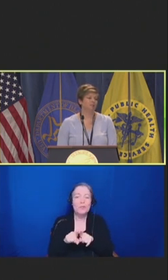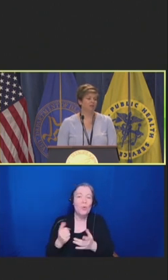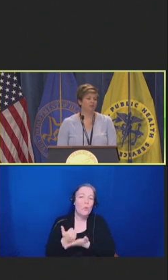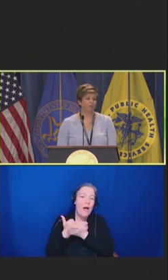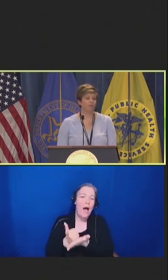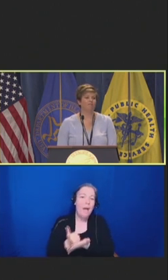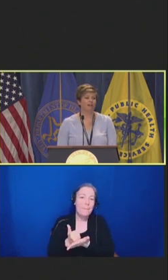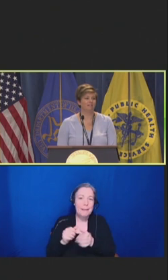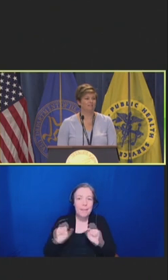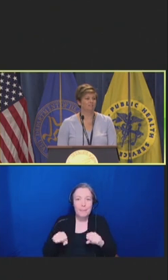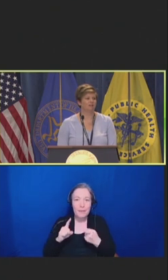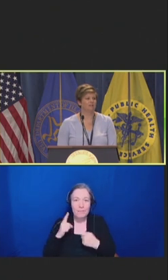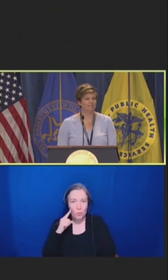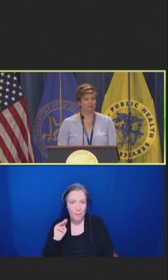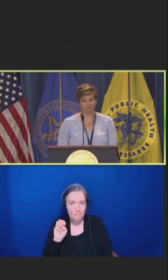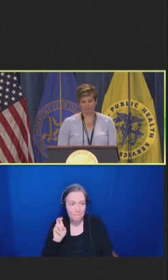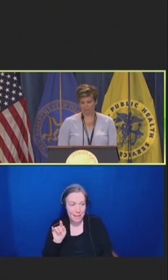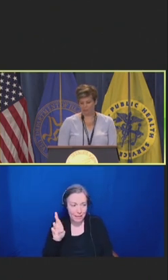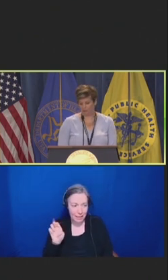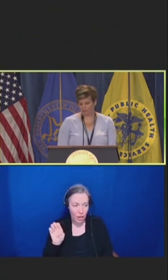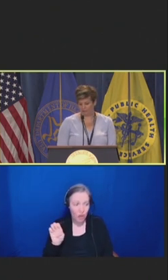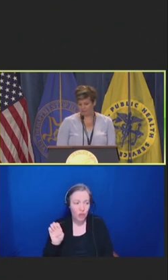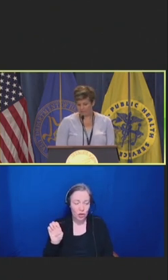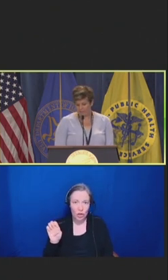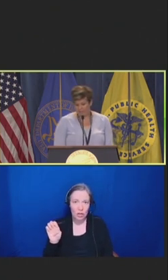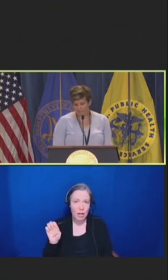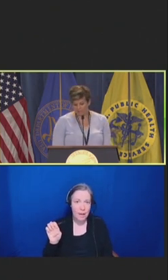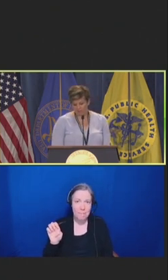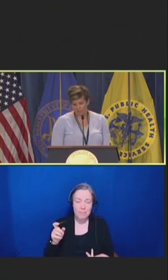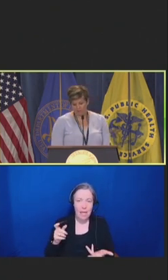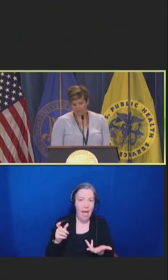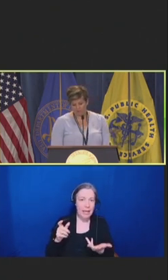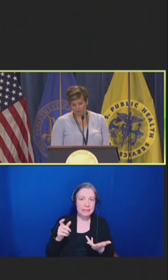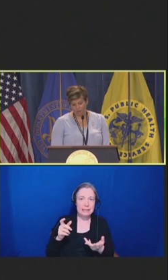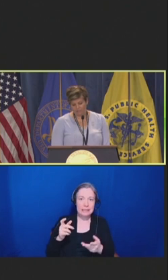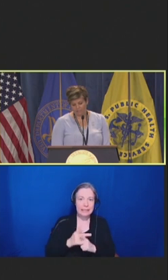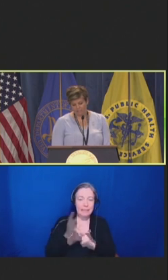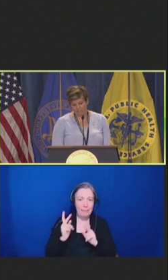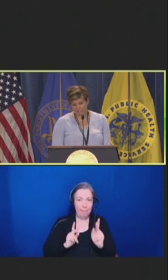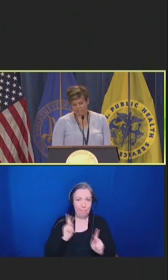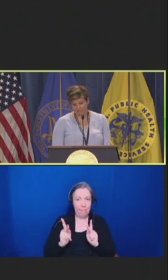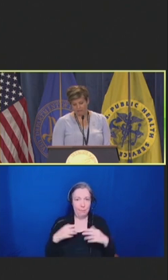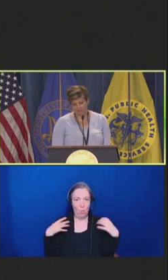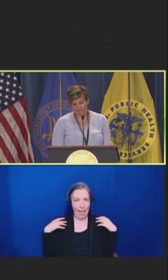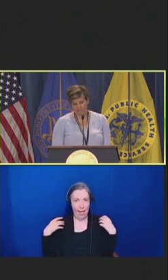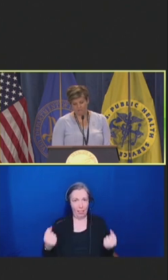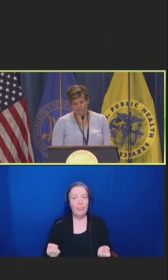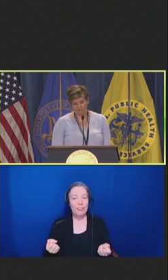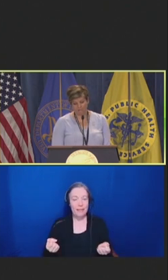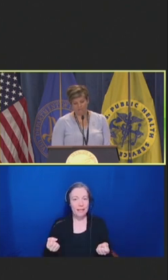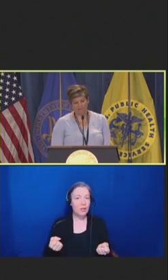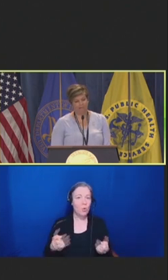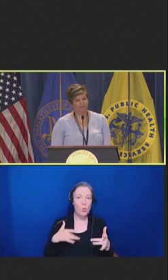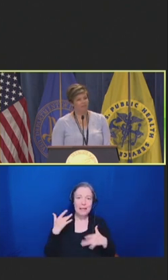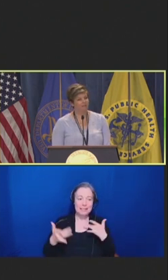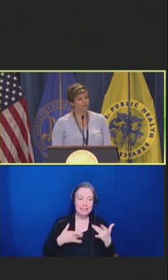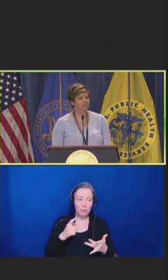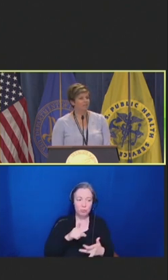we know how important vaccines are into keeping people healthy. And so, we are really excited that this is going to be real savings and excited about